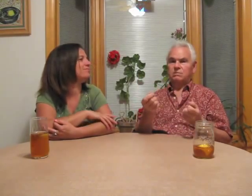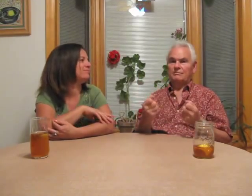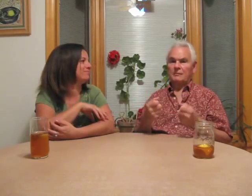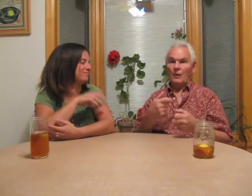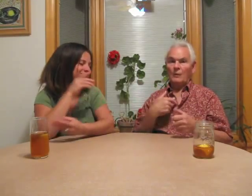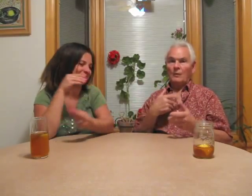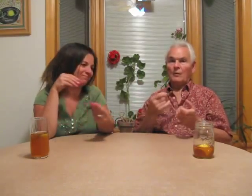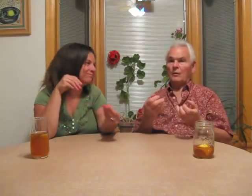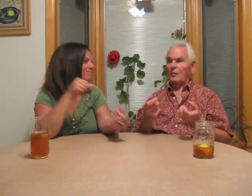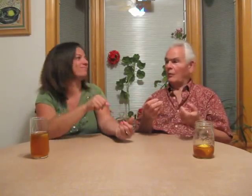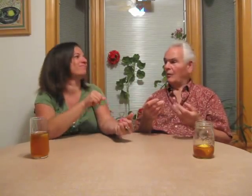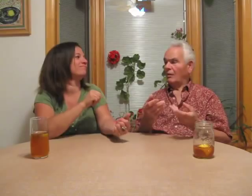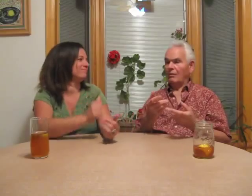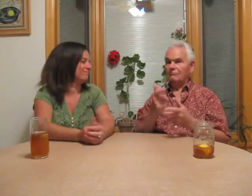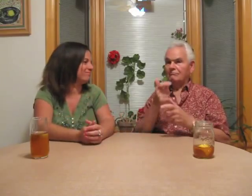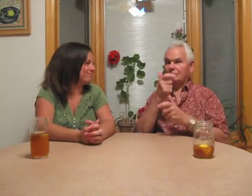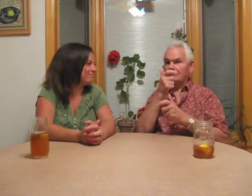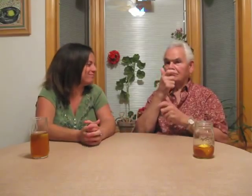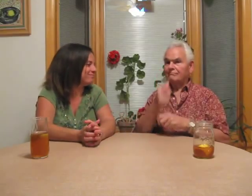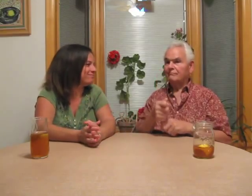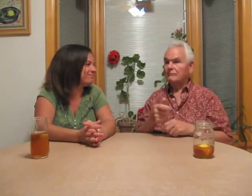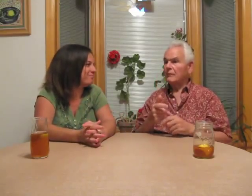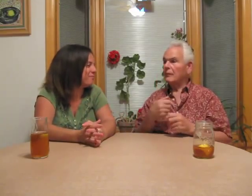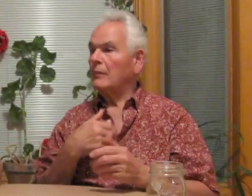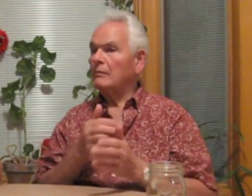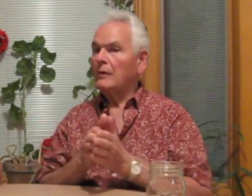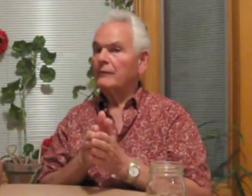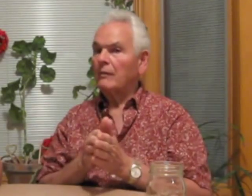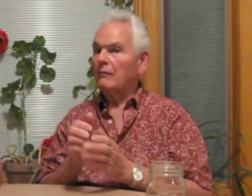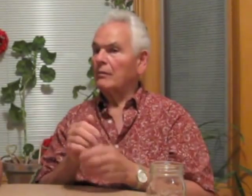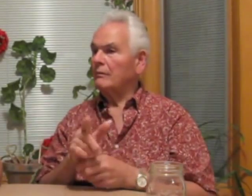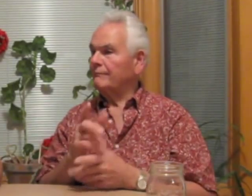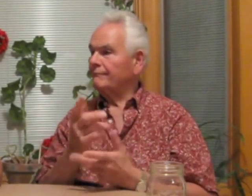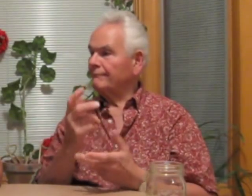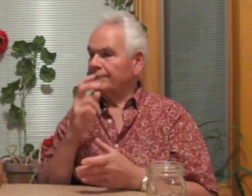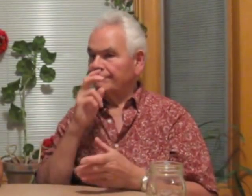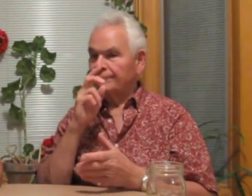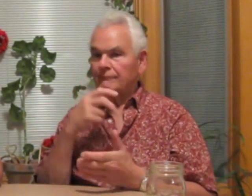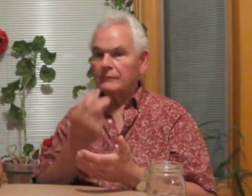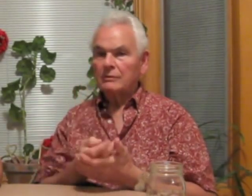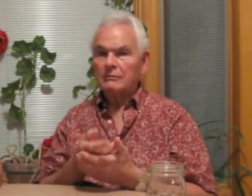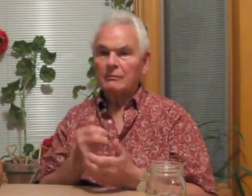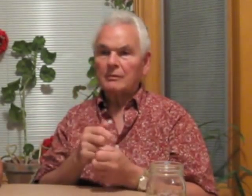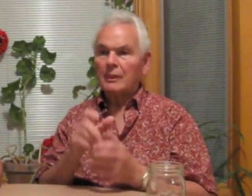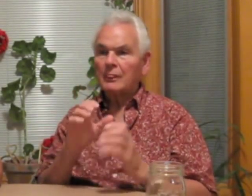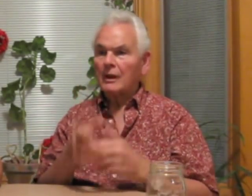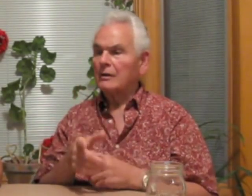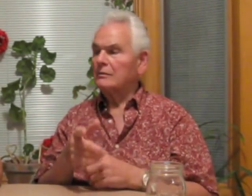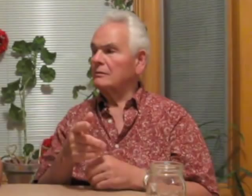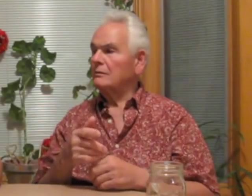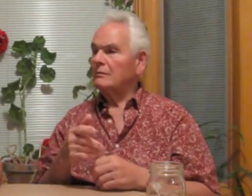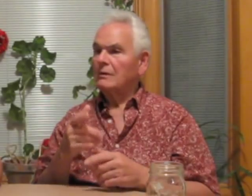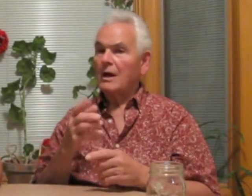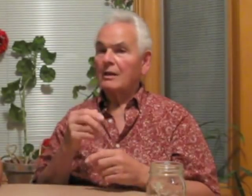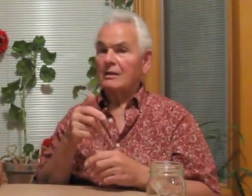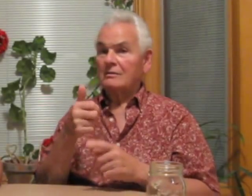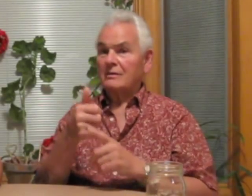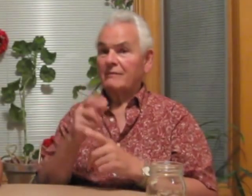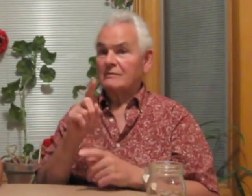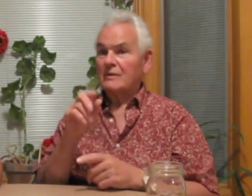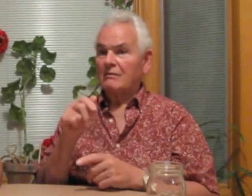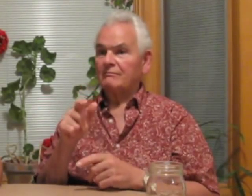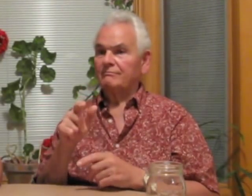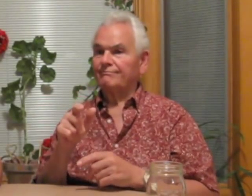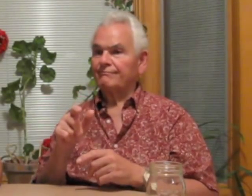understand. Deaf teachers signed so fluently making me more intrigued in learning. I became more motivated and got so involved in class discussions.